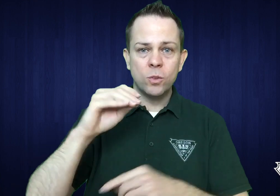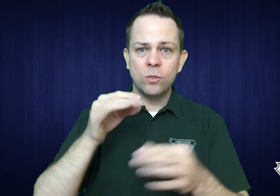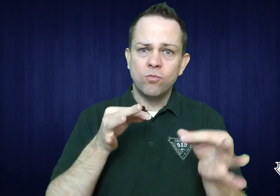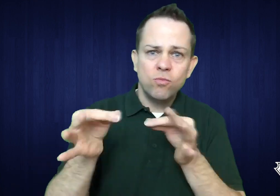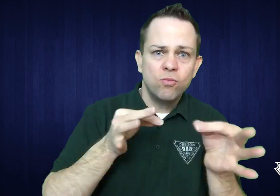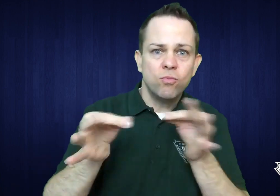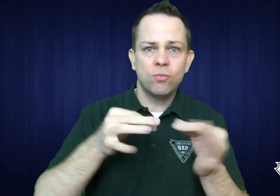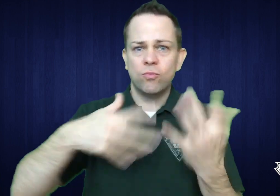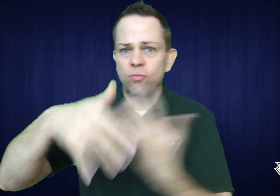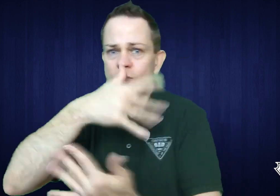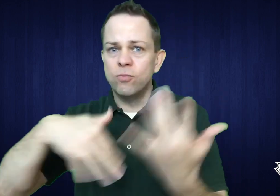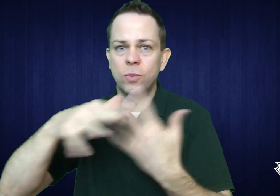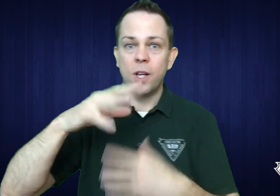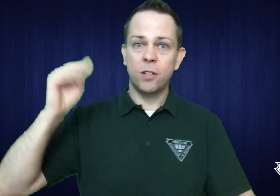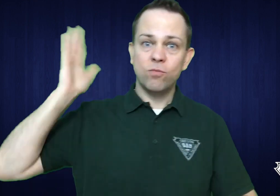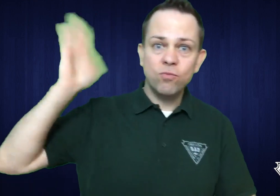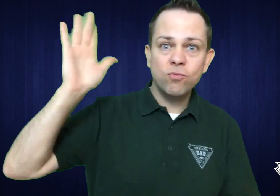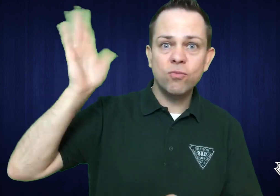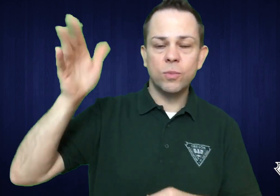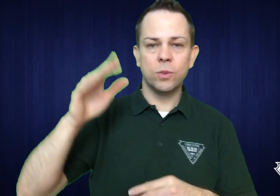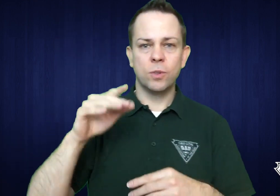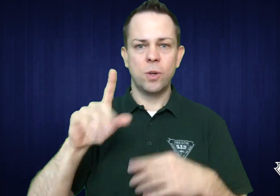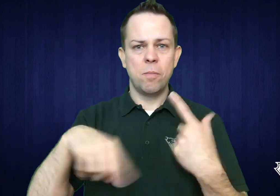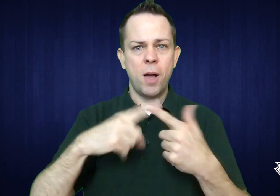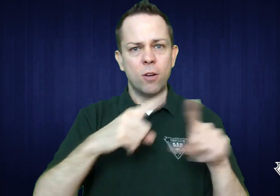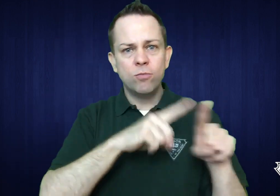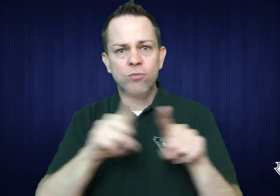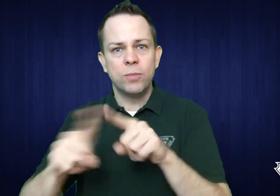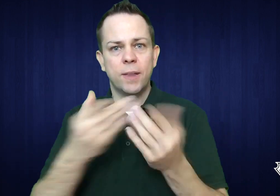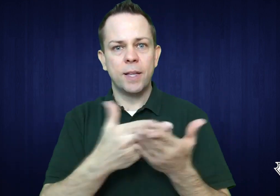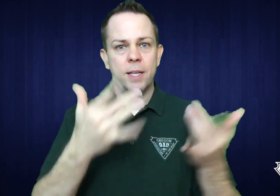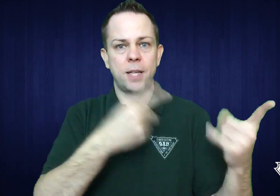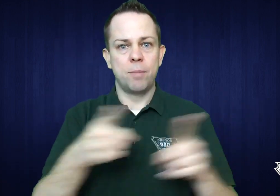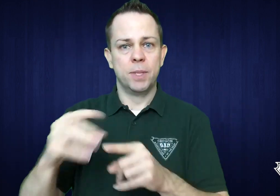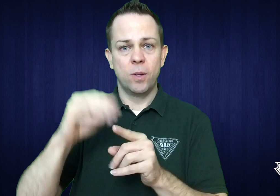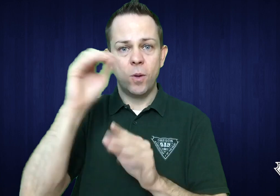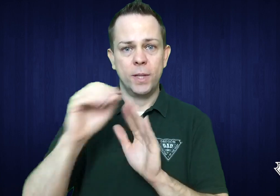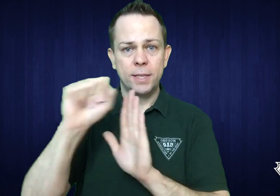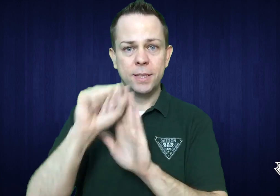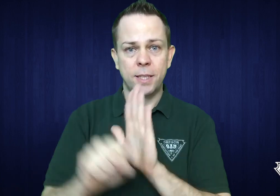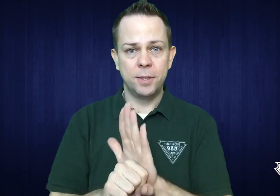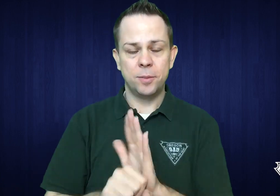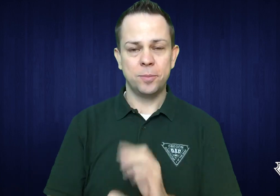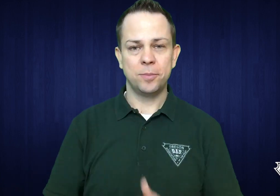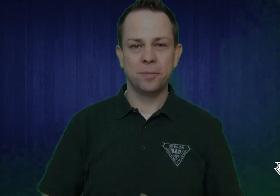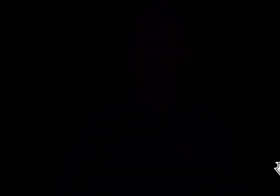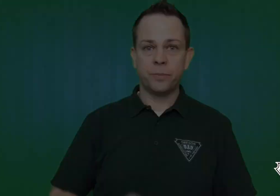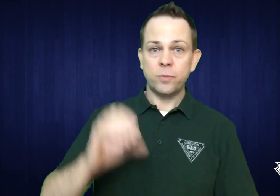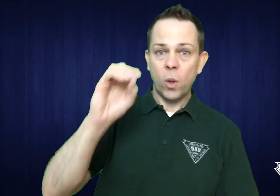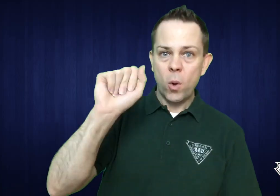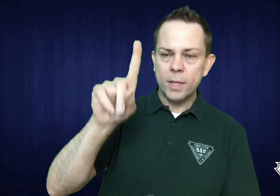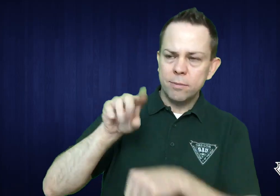to explain, network, and give presentations on what has been going on in the State of Oregon.